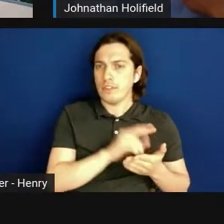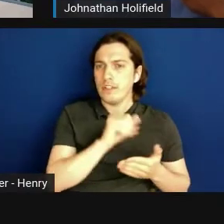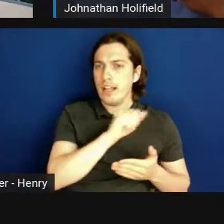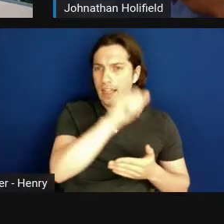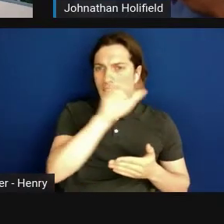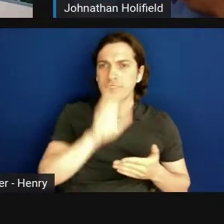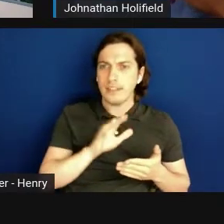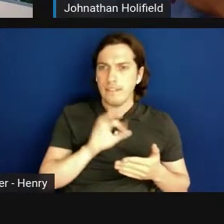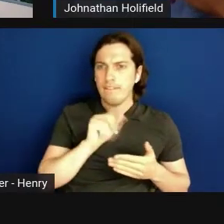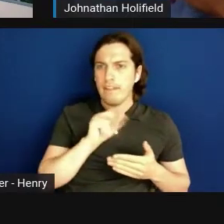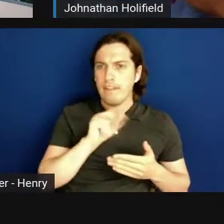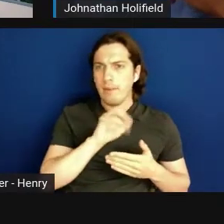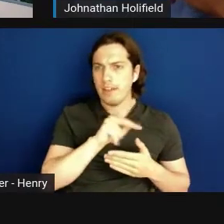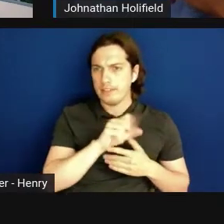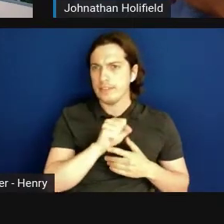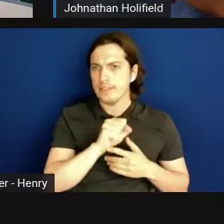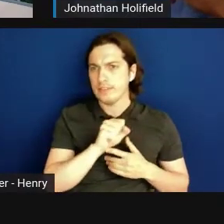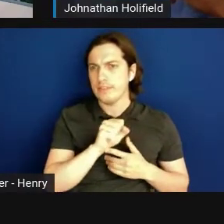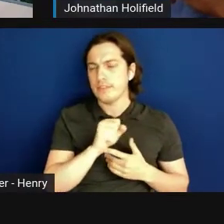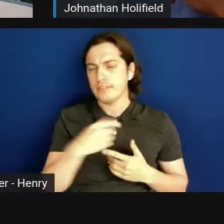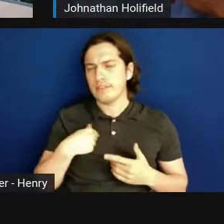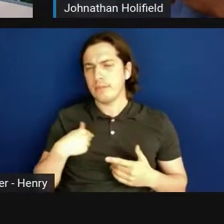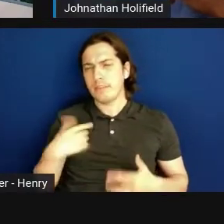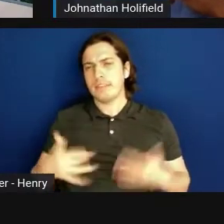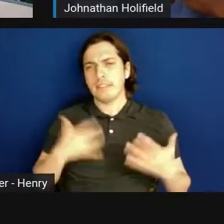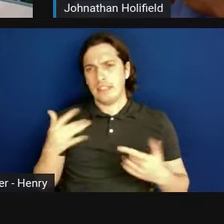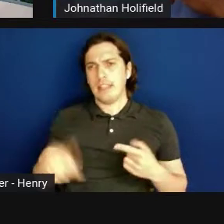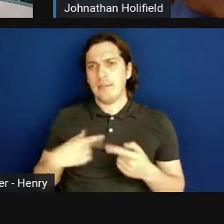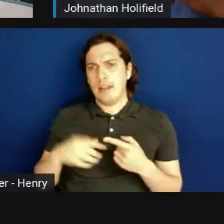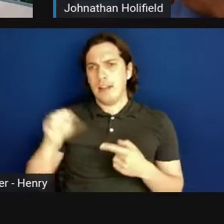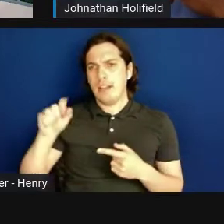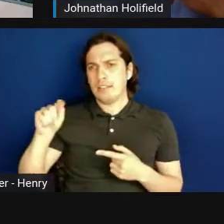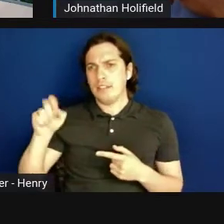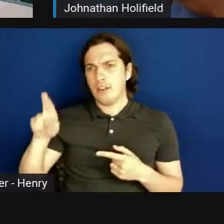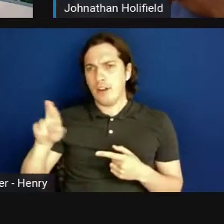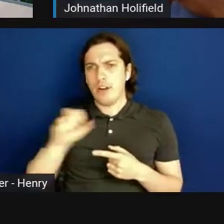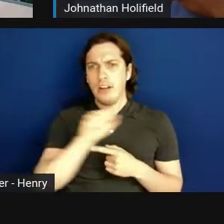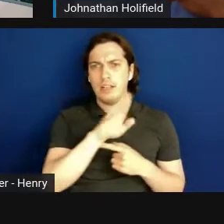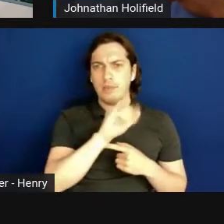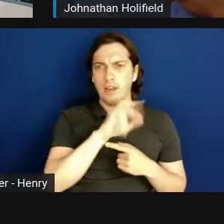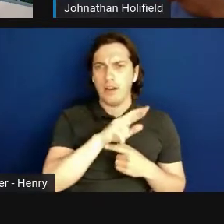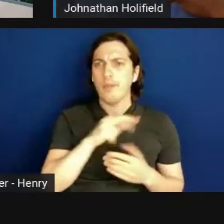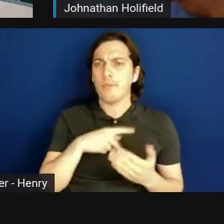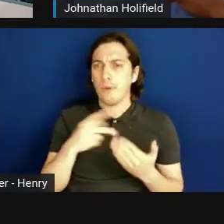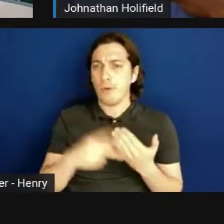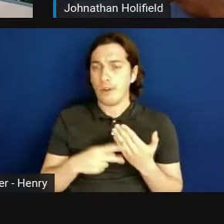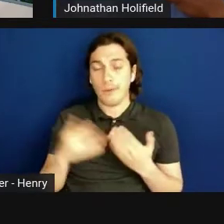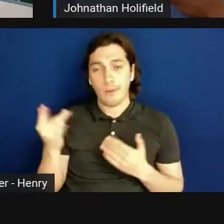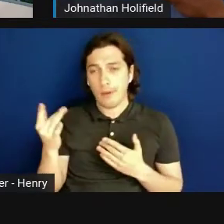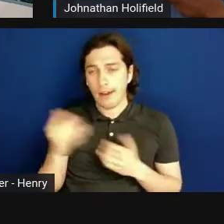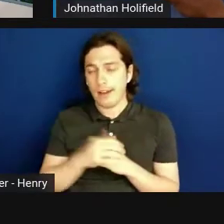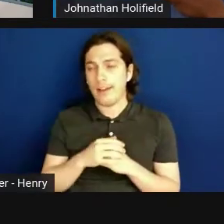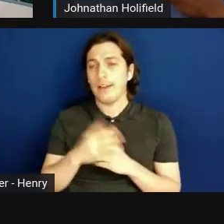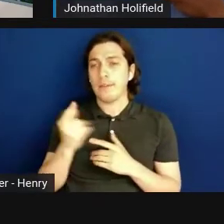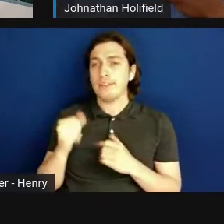I am excited about the STTR/SBIR program, because commercialization in my mind